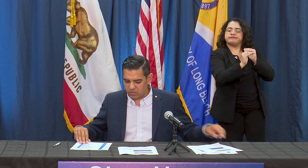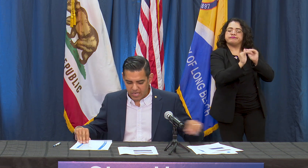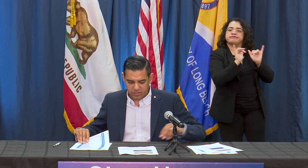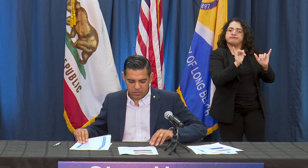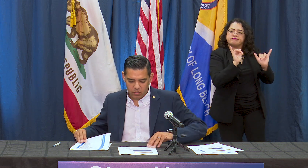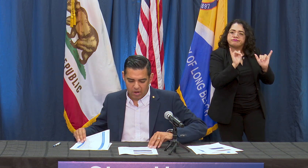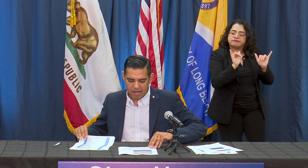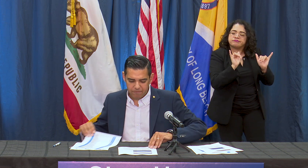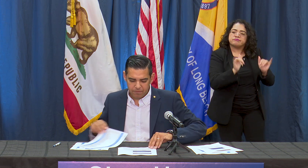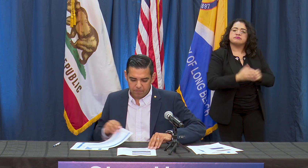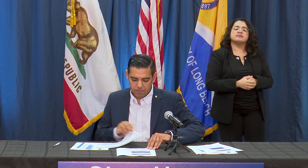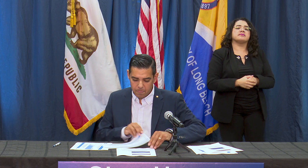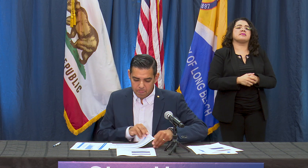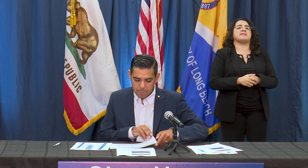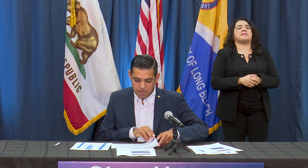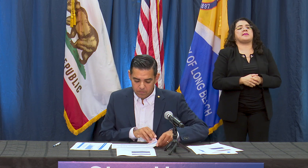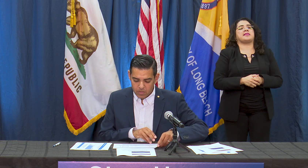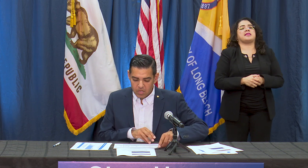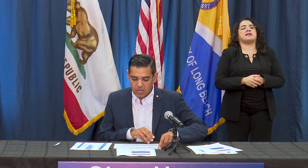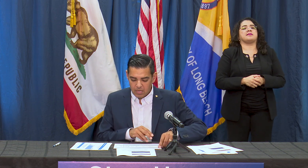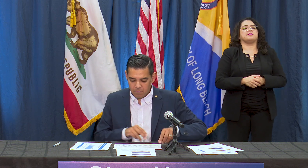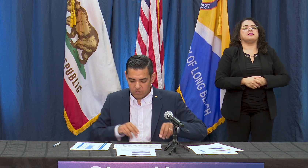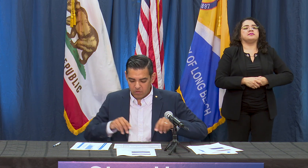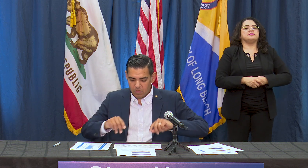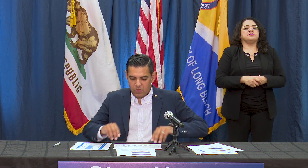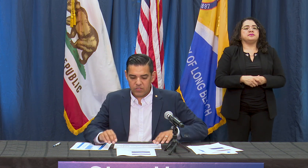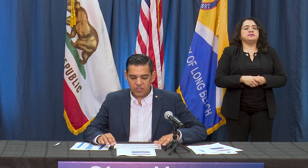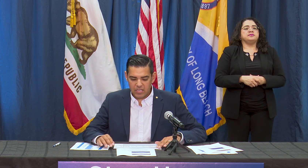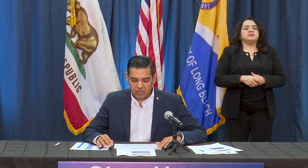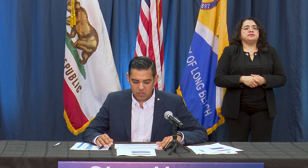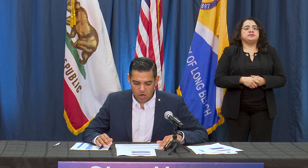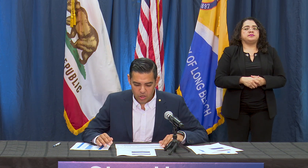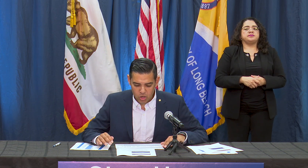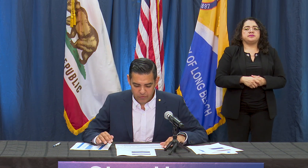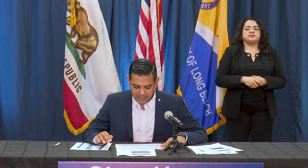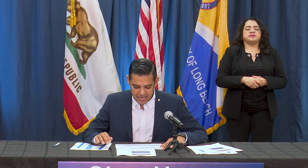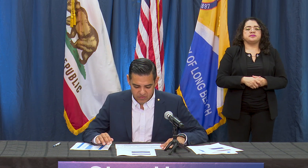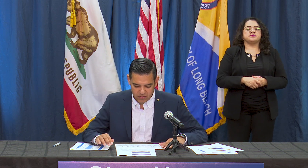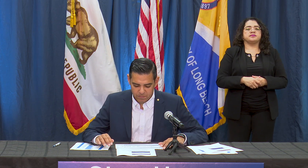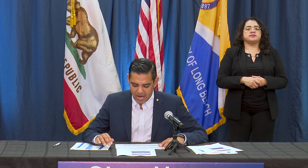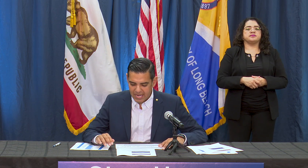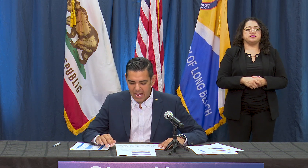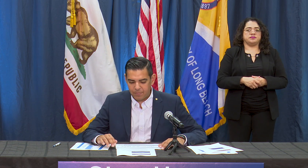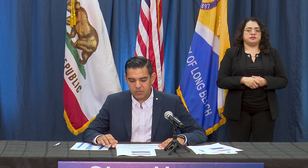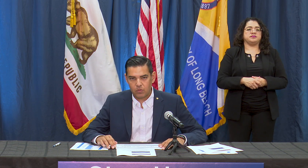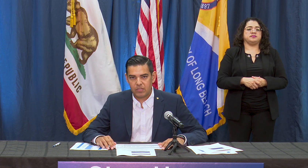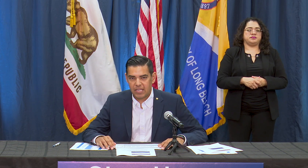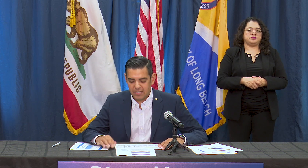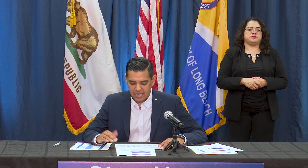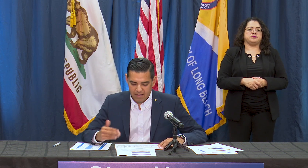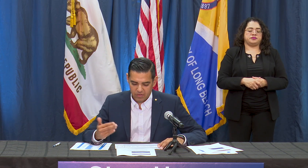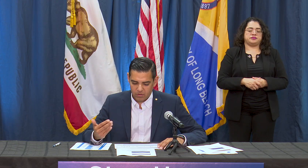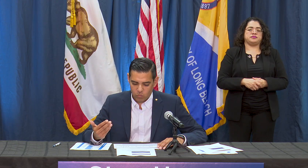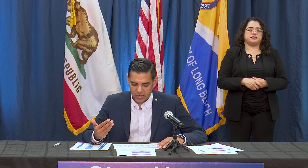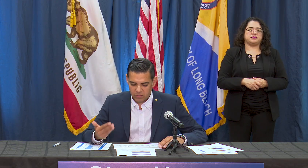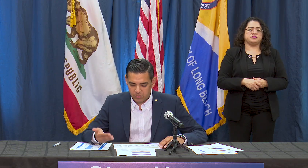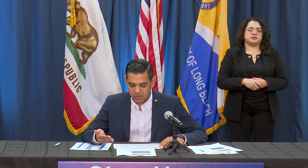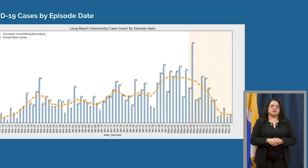next graph - this is our COVID-19 cases by episode date and I want to explain this